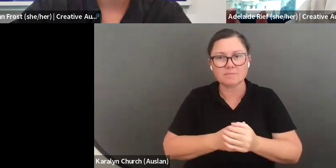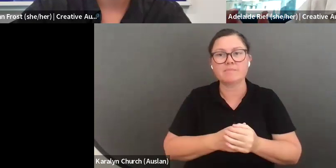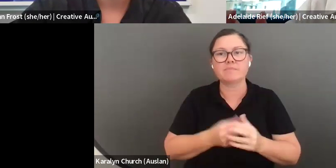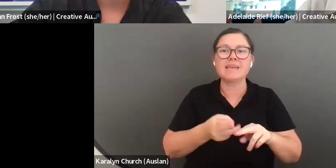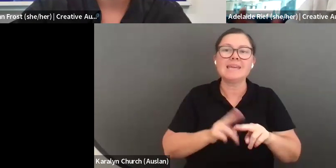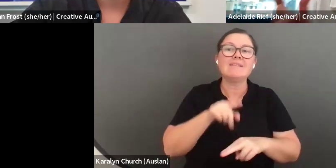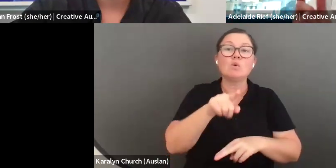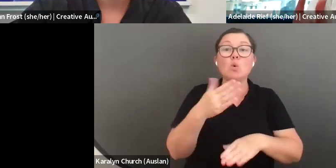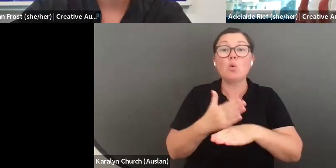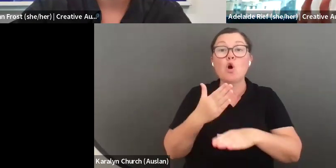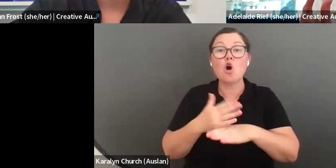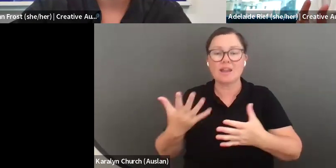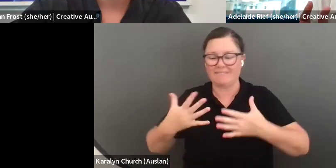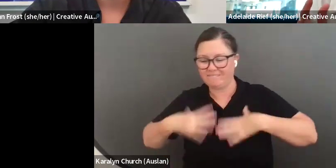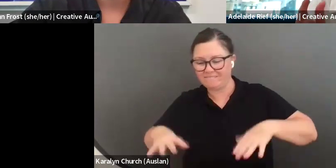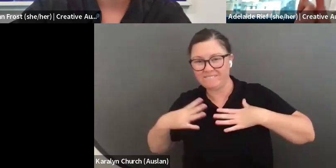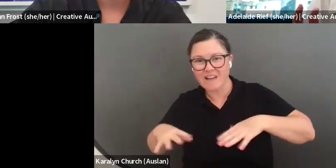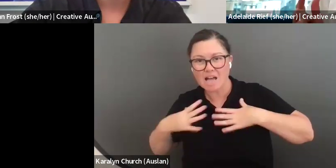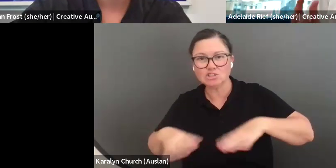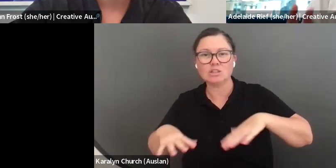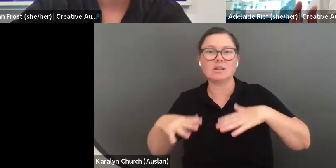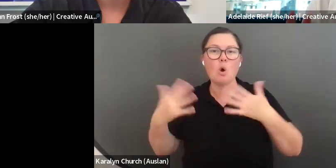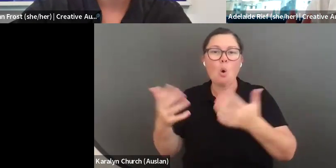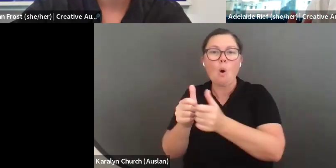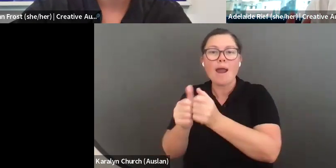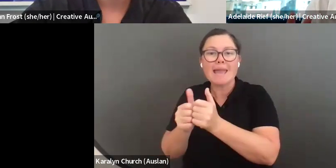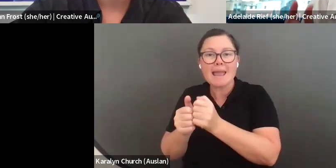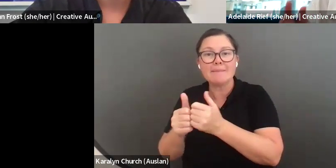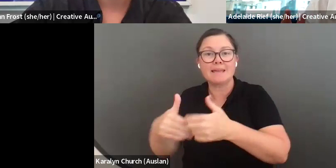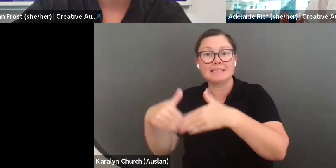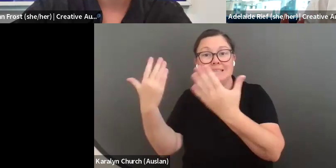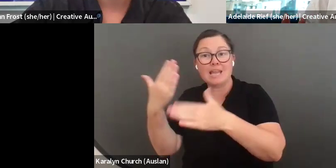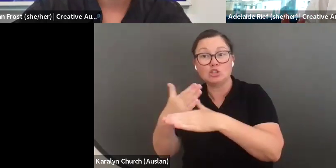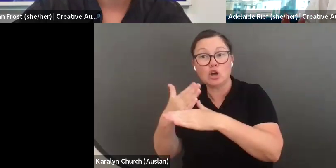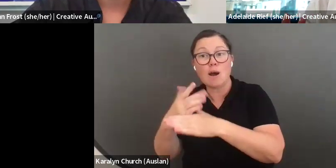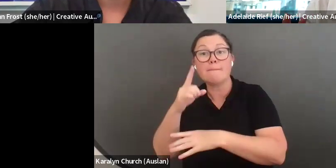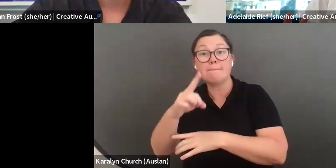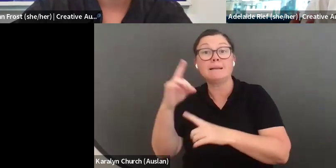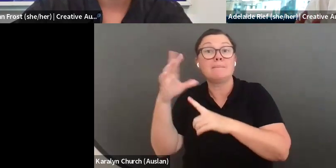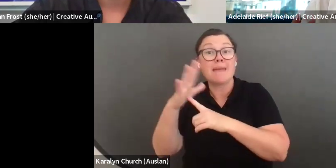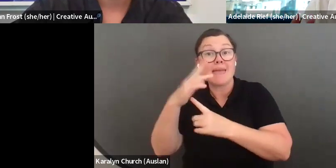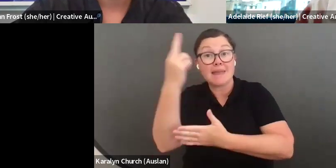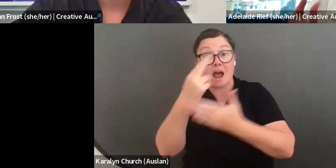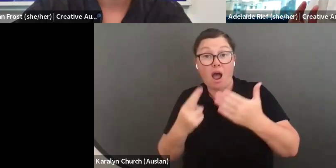artistic practice or be working as a creative worker in at least one of these fields, primarily. If your day job is